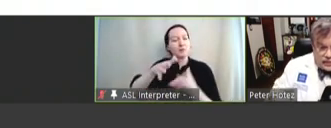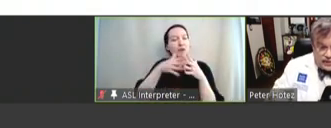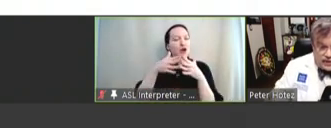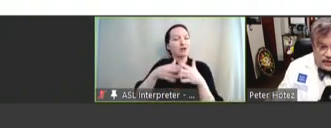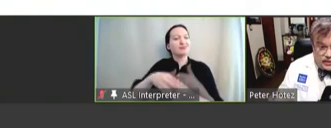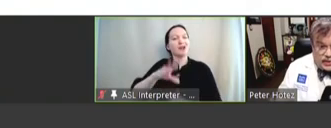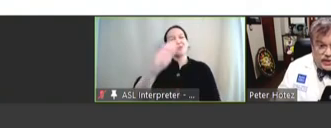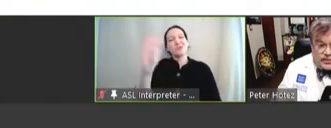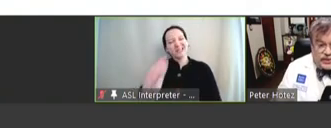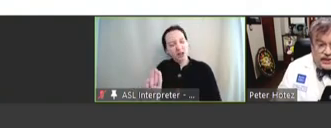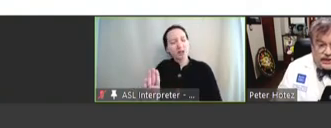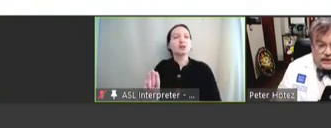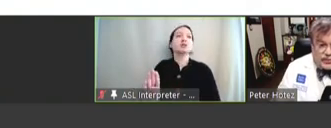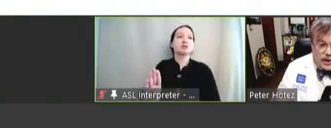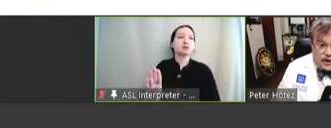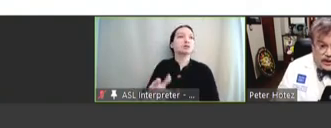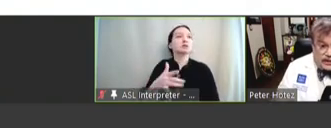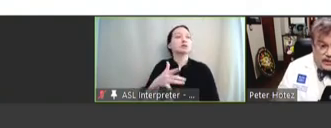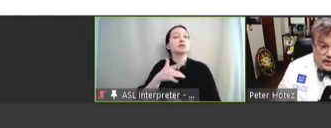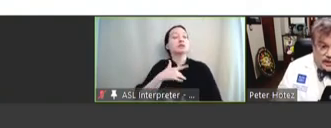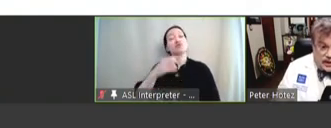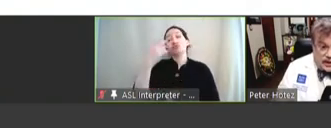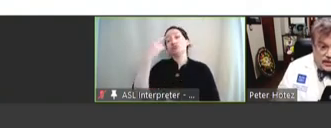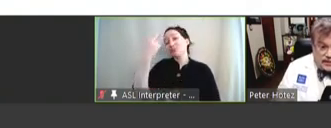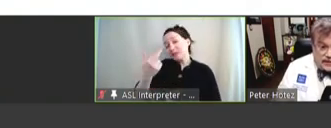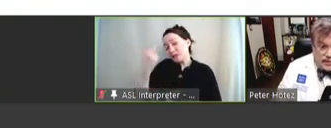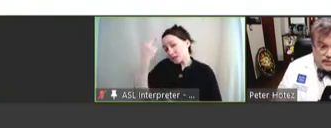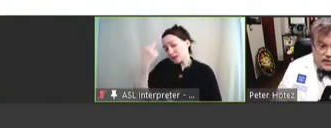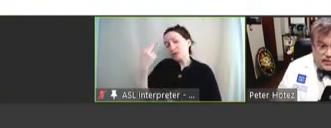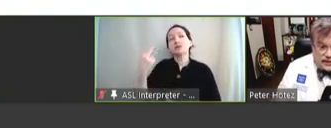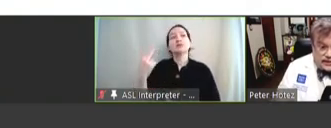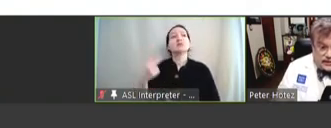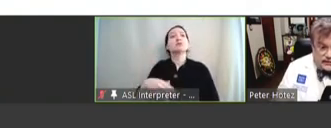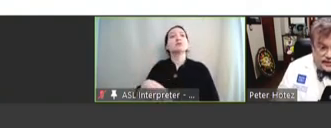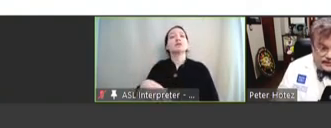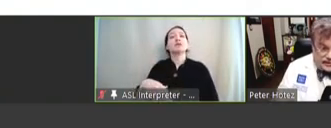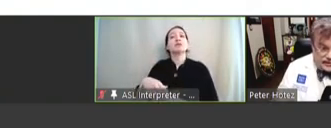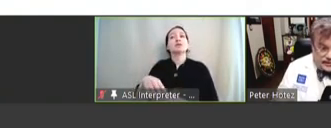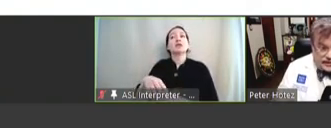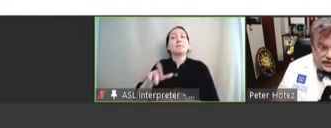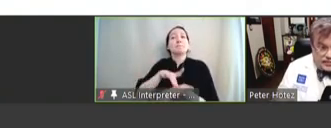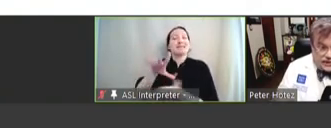which, again, is one of the reasons why the pharma companies have historically not been